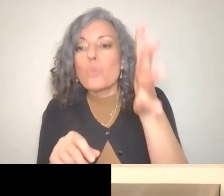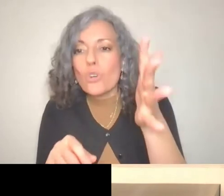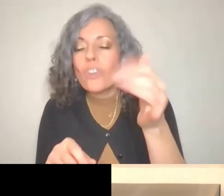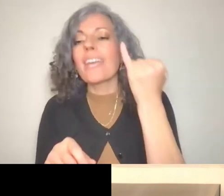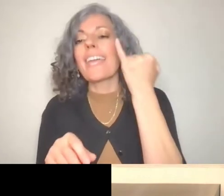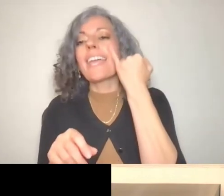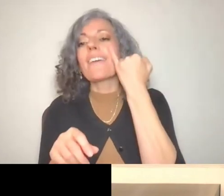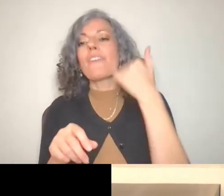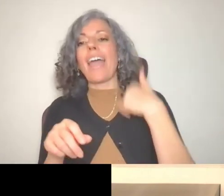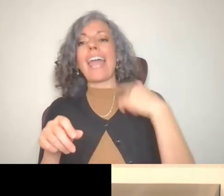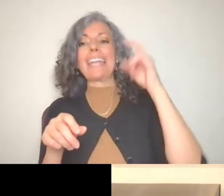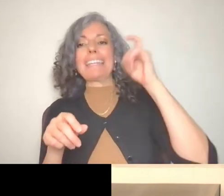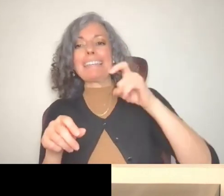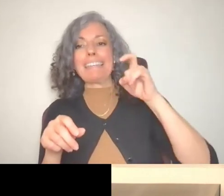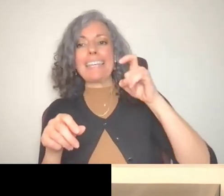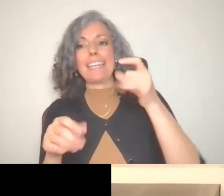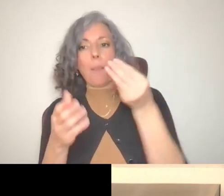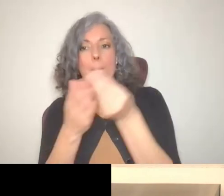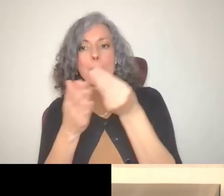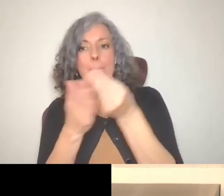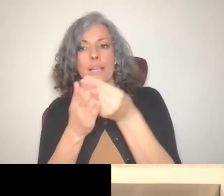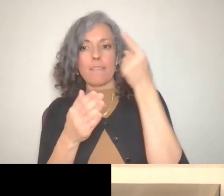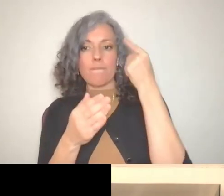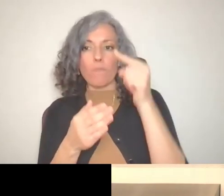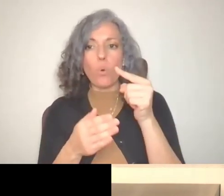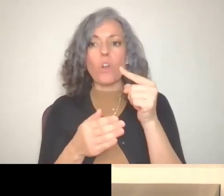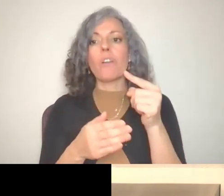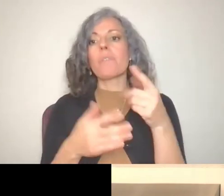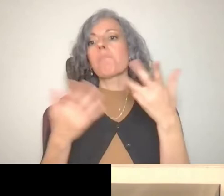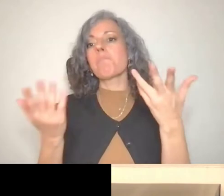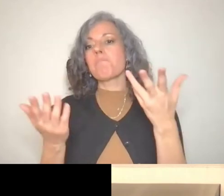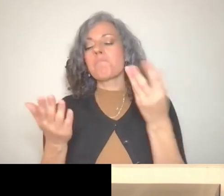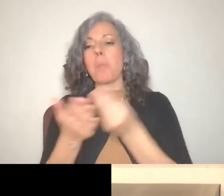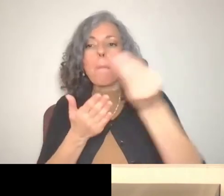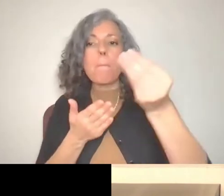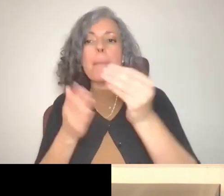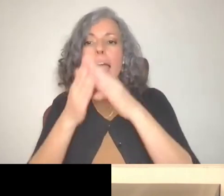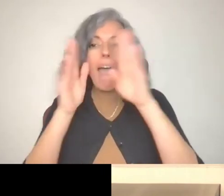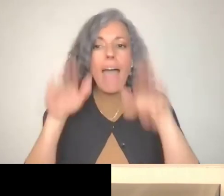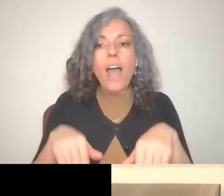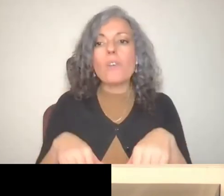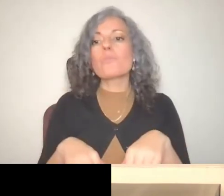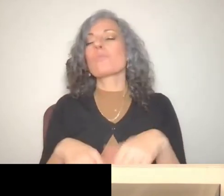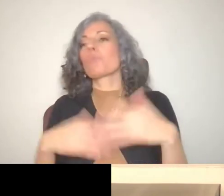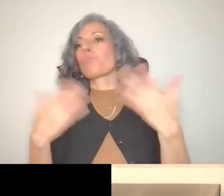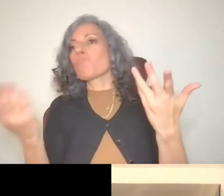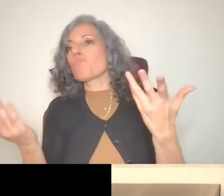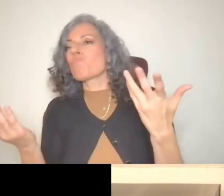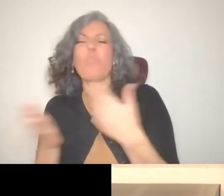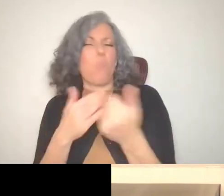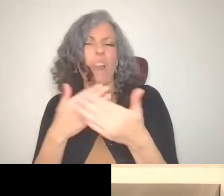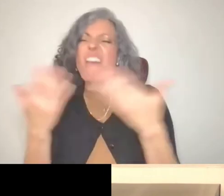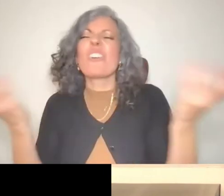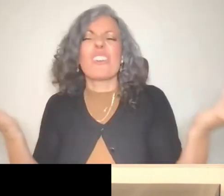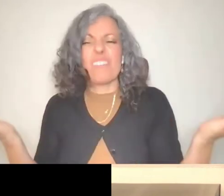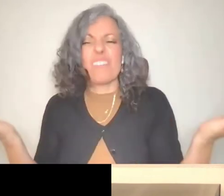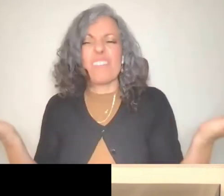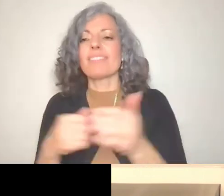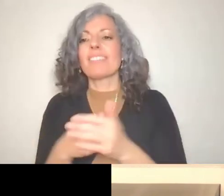some of the funds to purchase the house or whatever it may be and actually not even 2